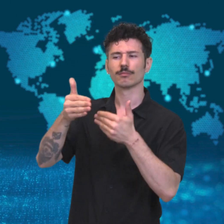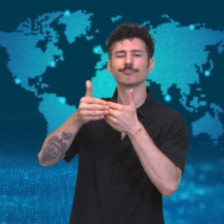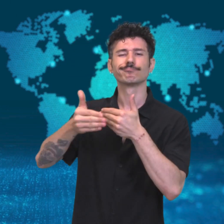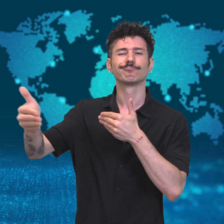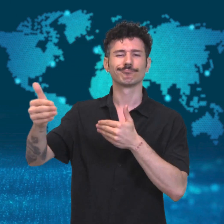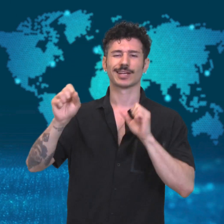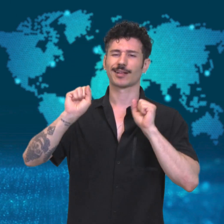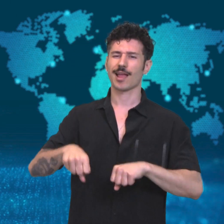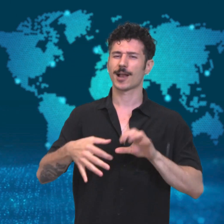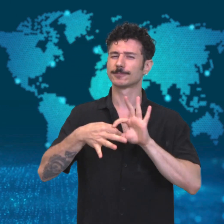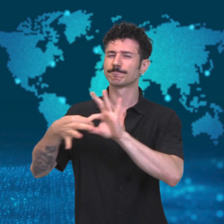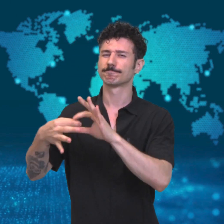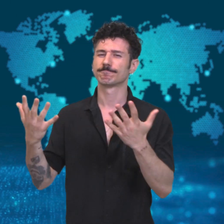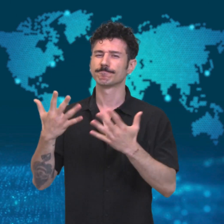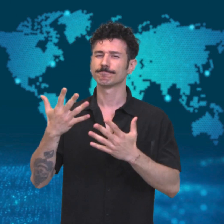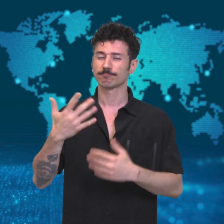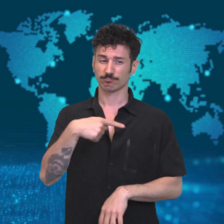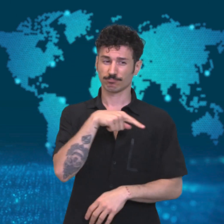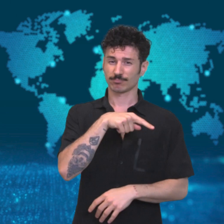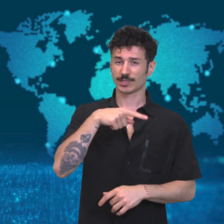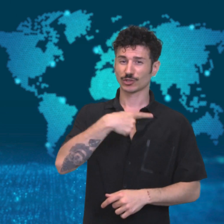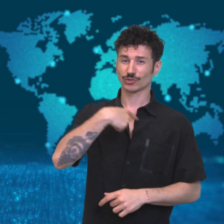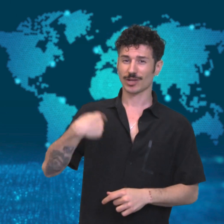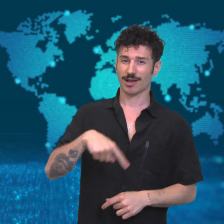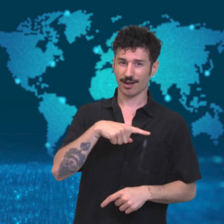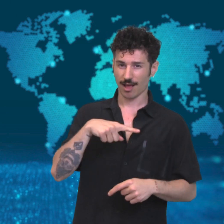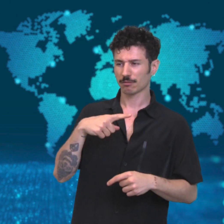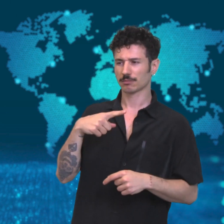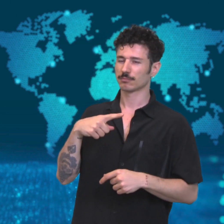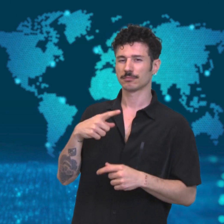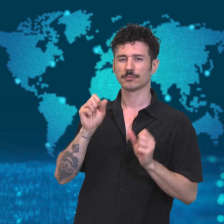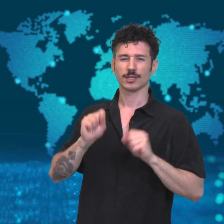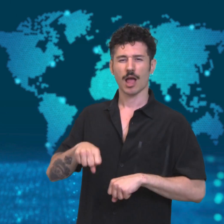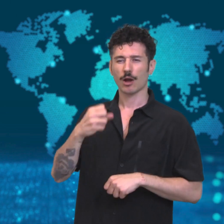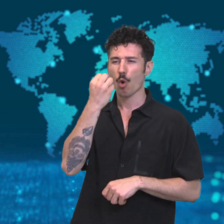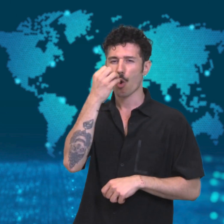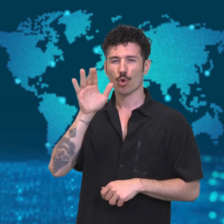create a precedent for Beijing to continue to